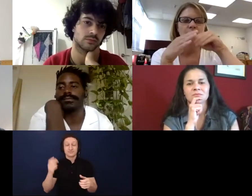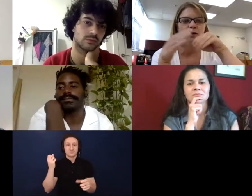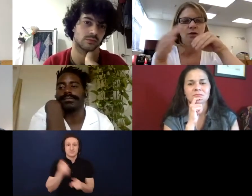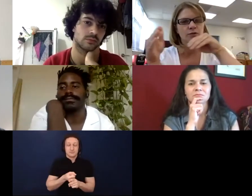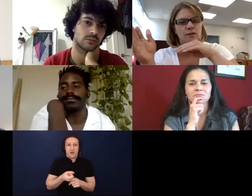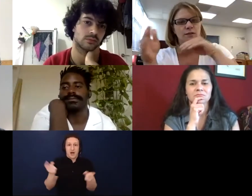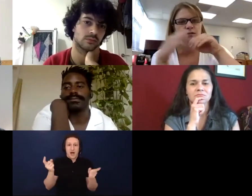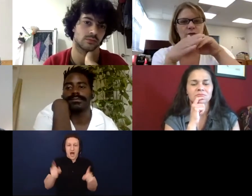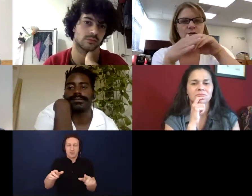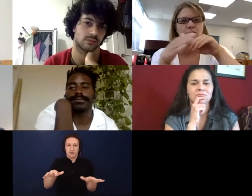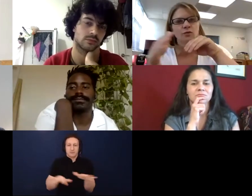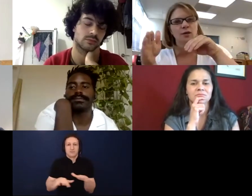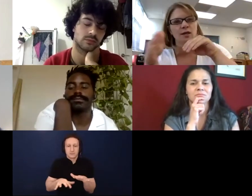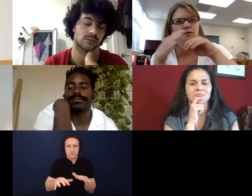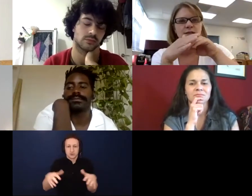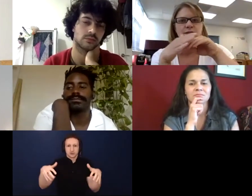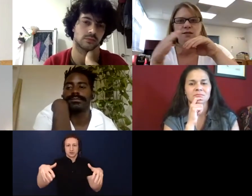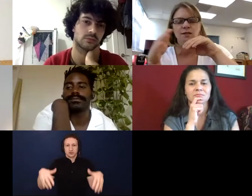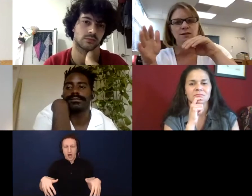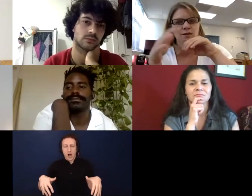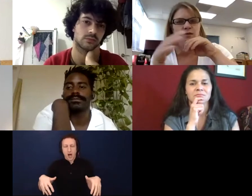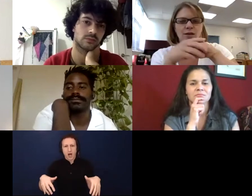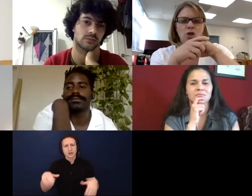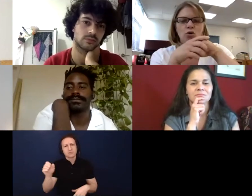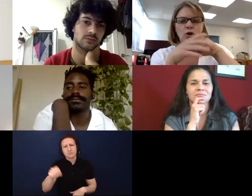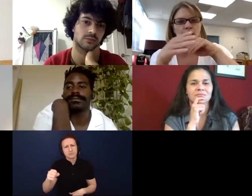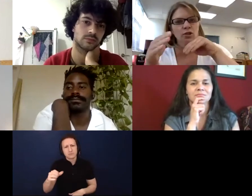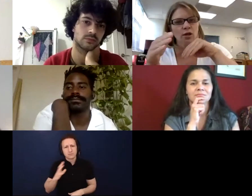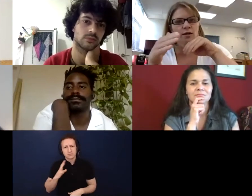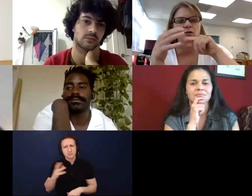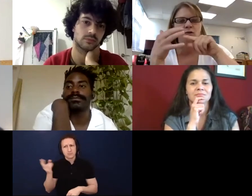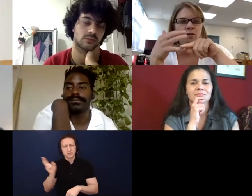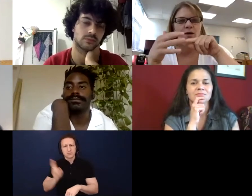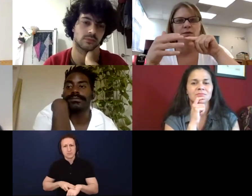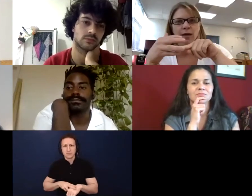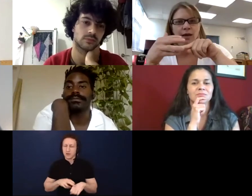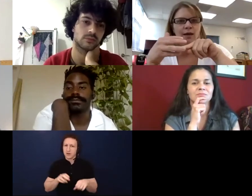also doesn't turn into consistent and chronic shock, trauma, pain.